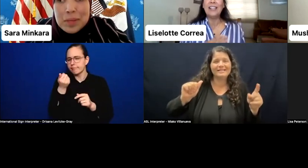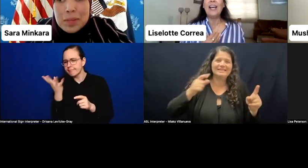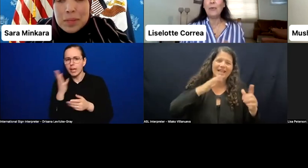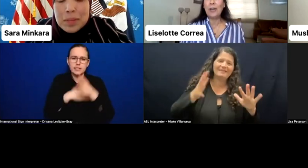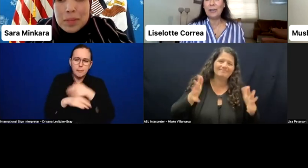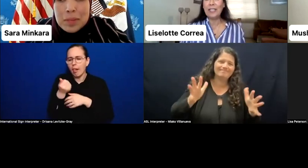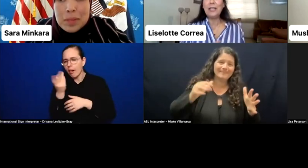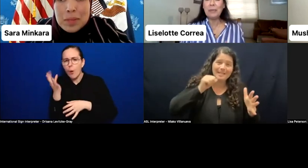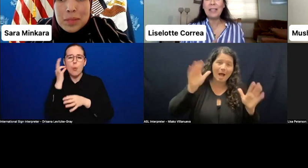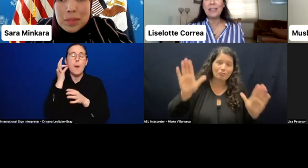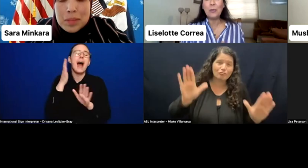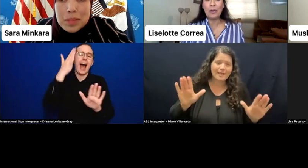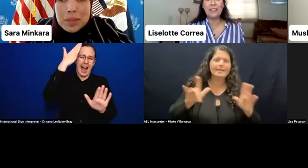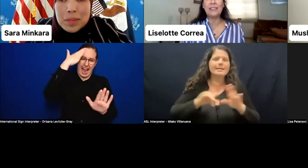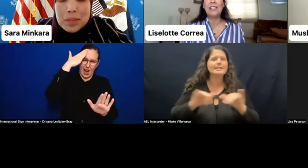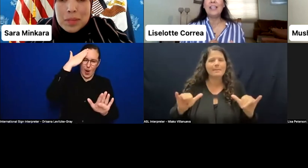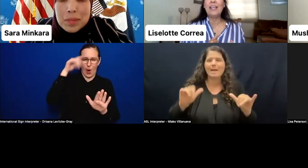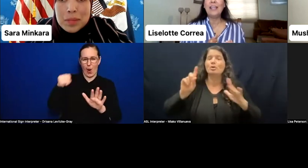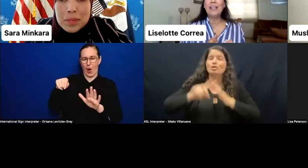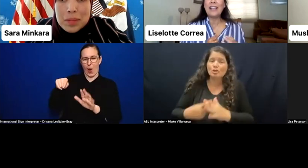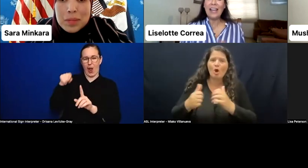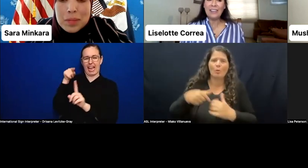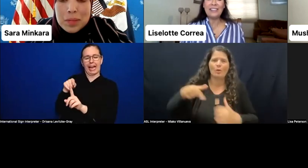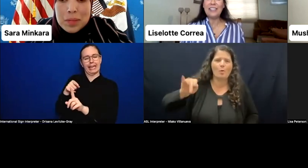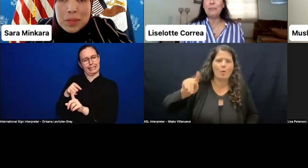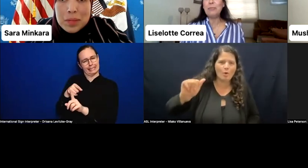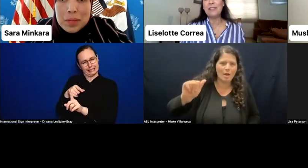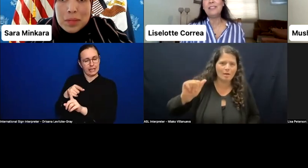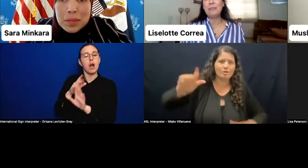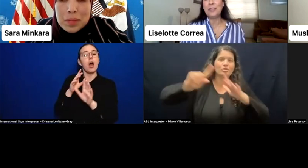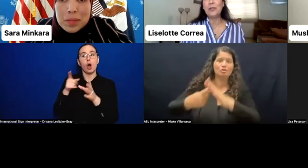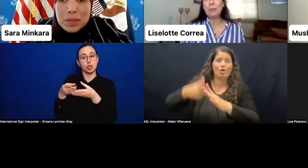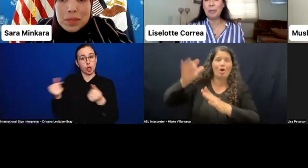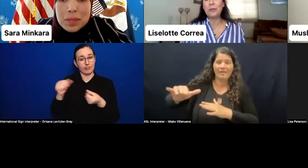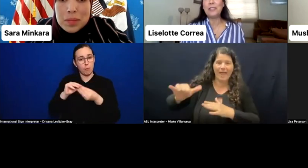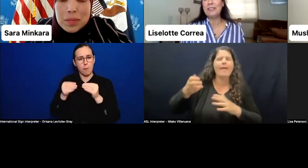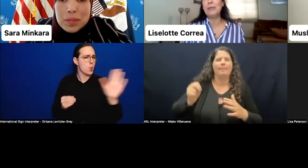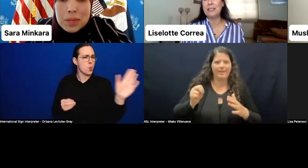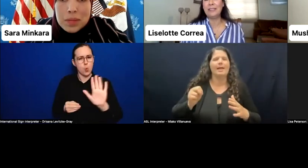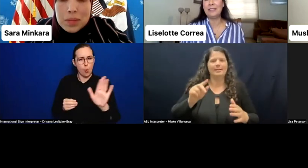However, implemented quotas guarantee the participation of people with disabilities.